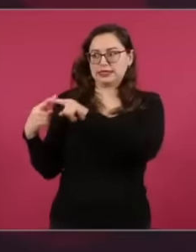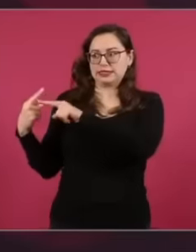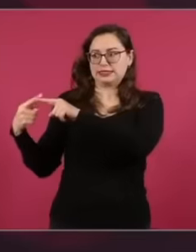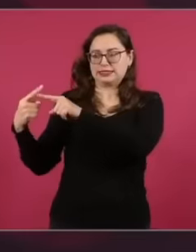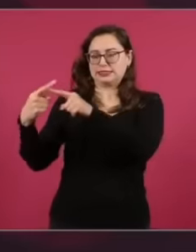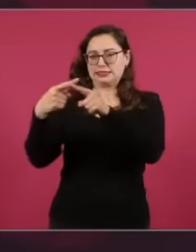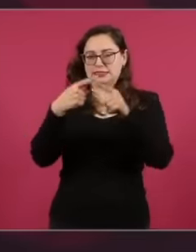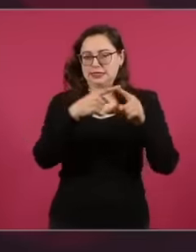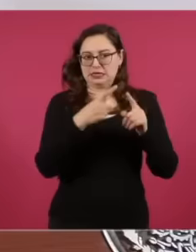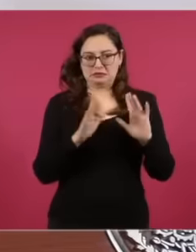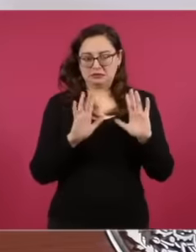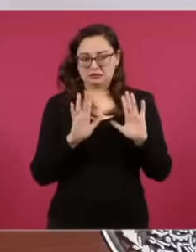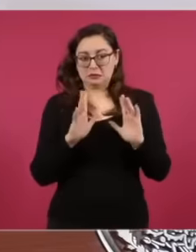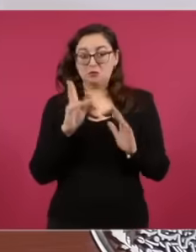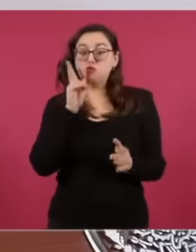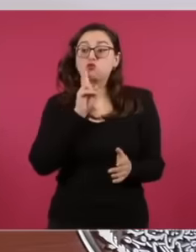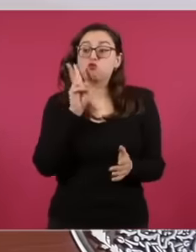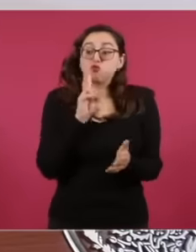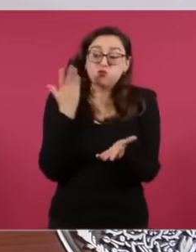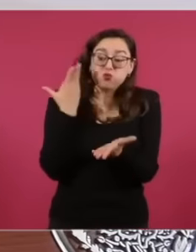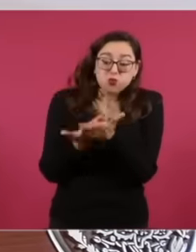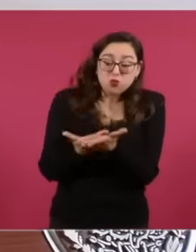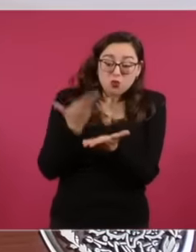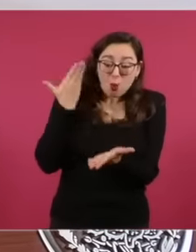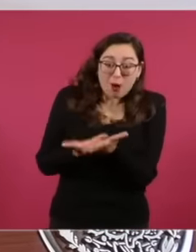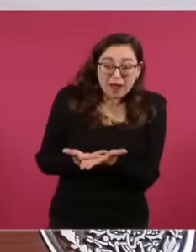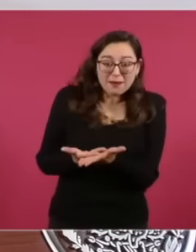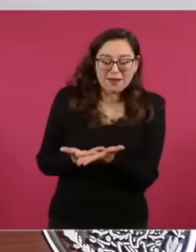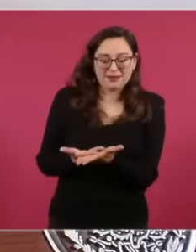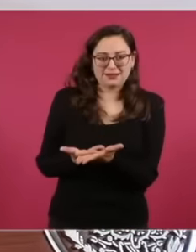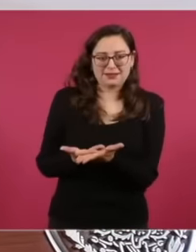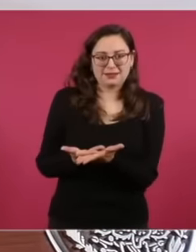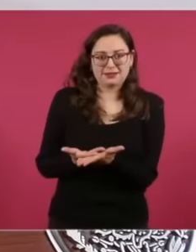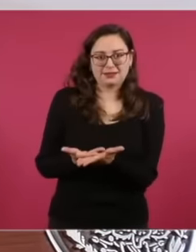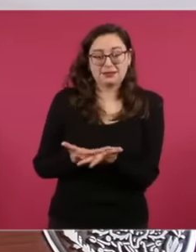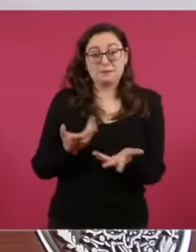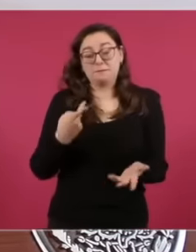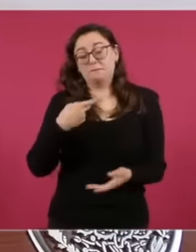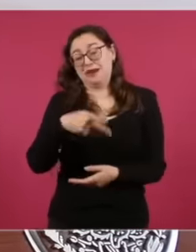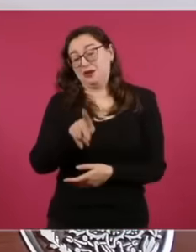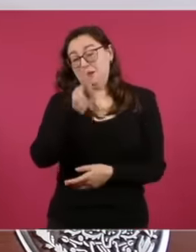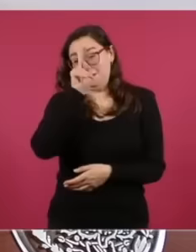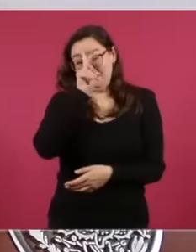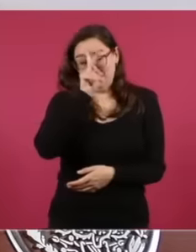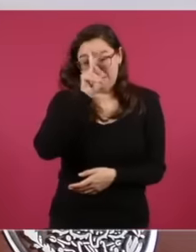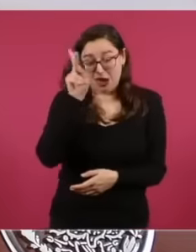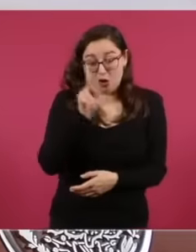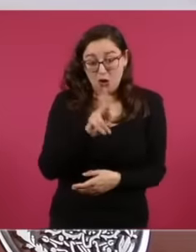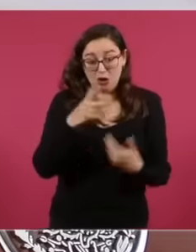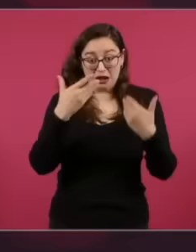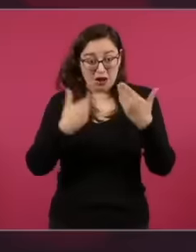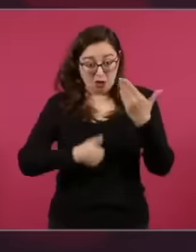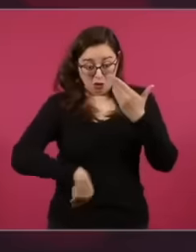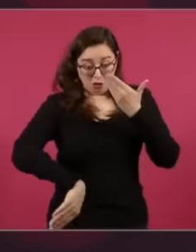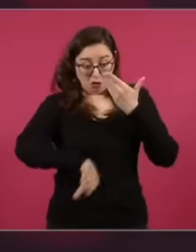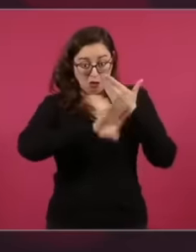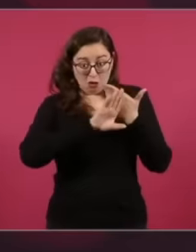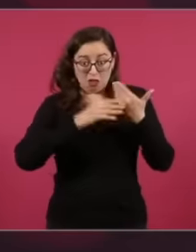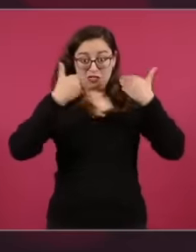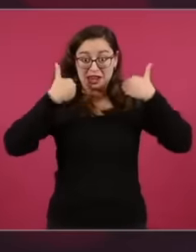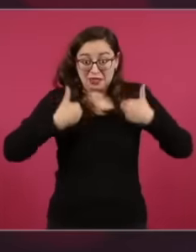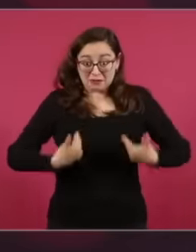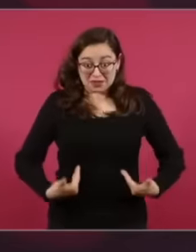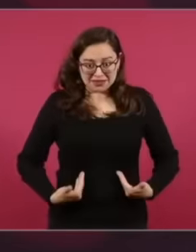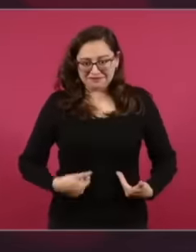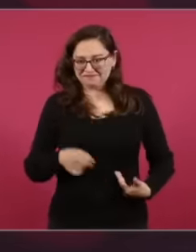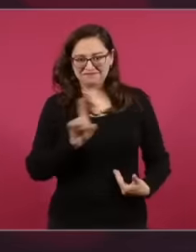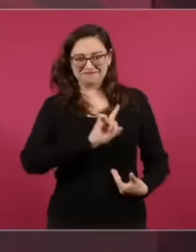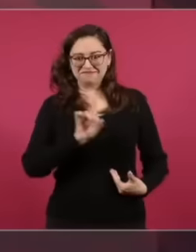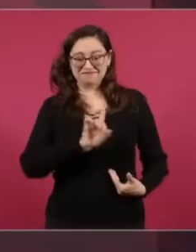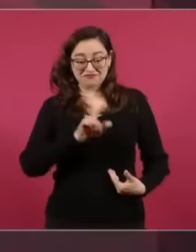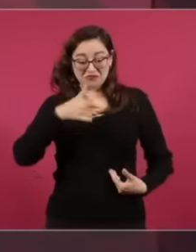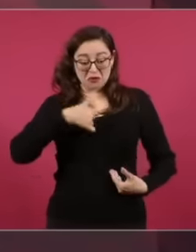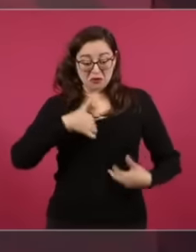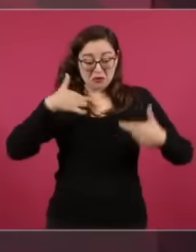country because they have to respect us because I am here